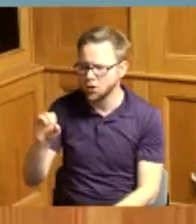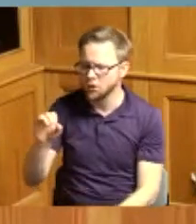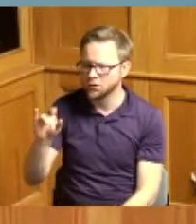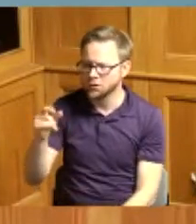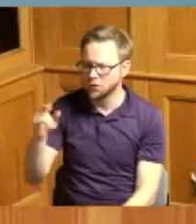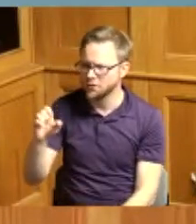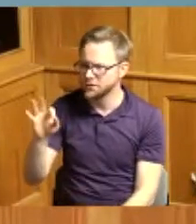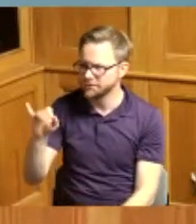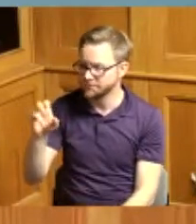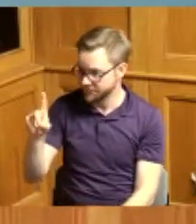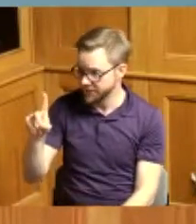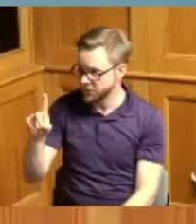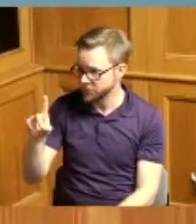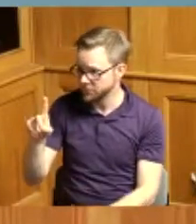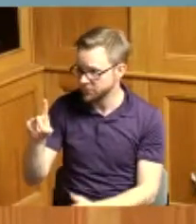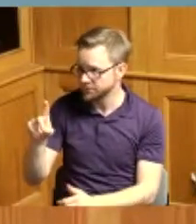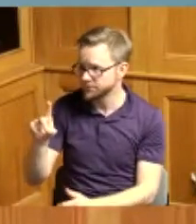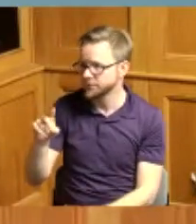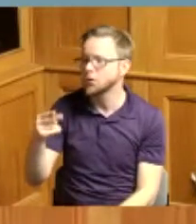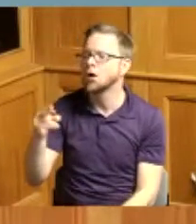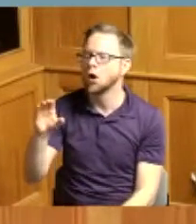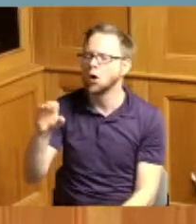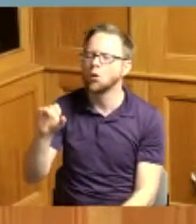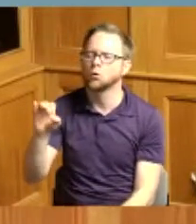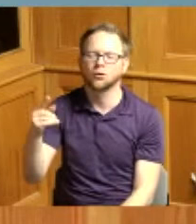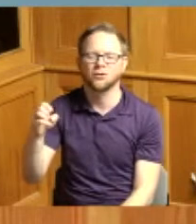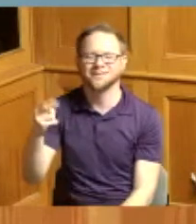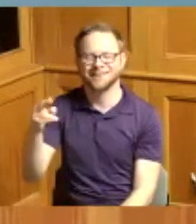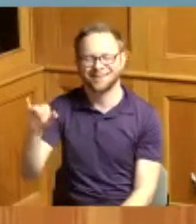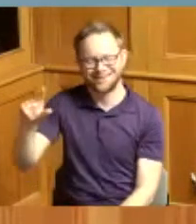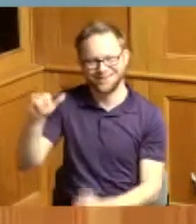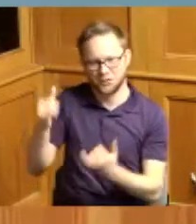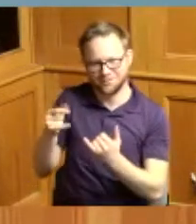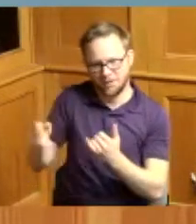and whereas Miss Jones and her brother learned the value of good education and the benefit